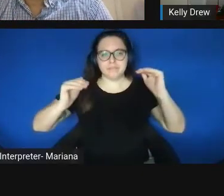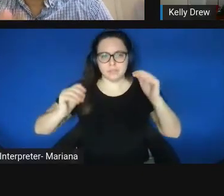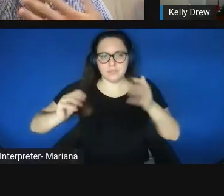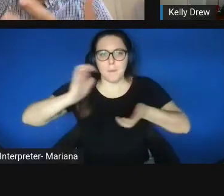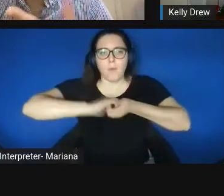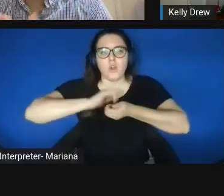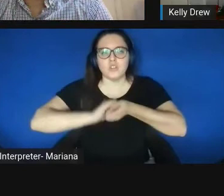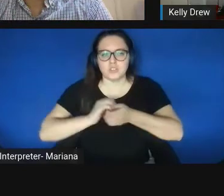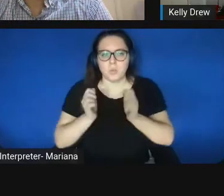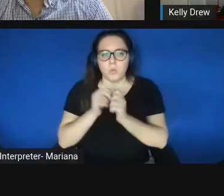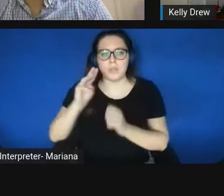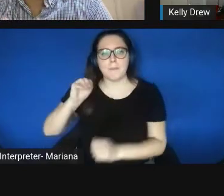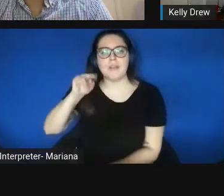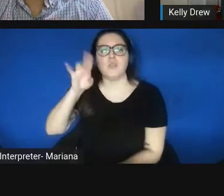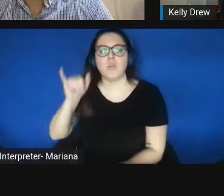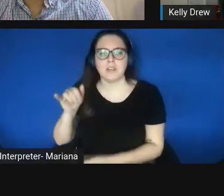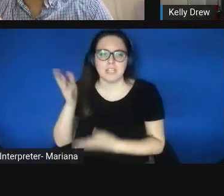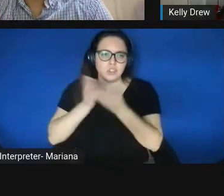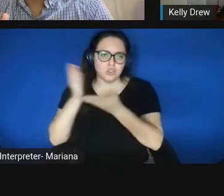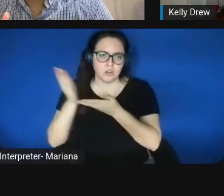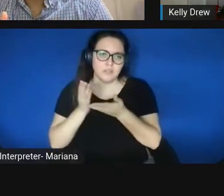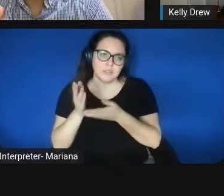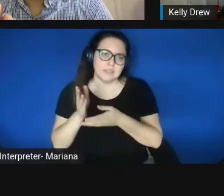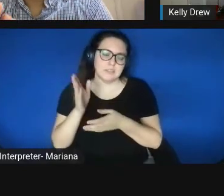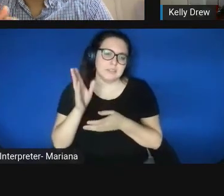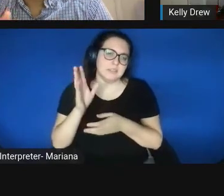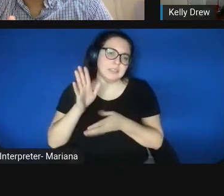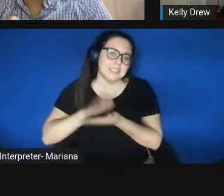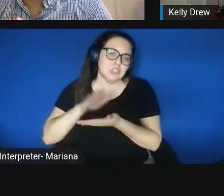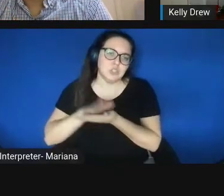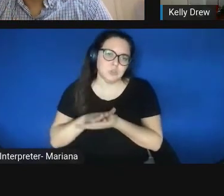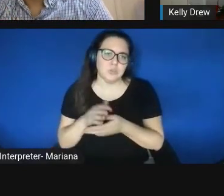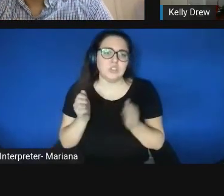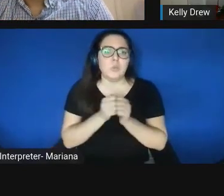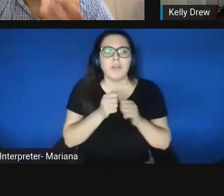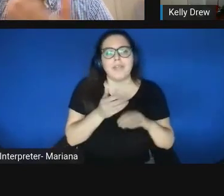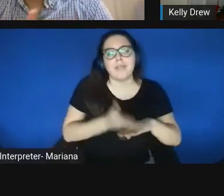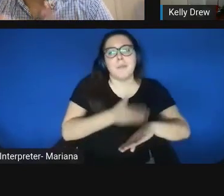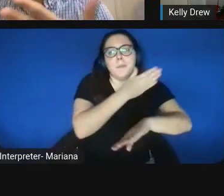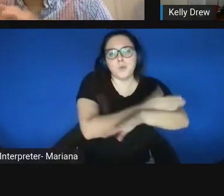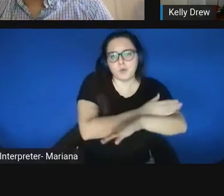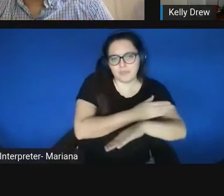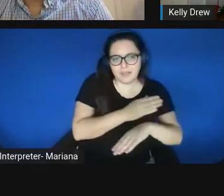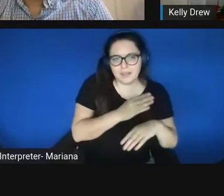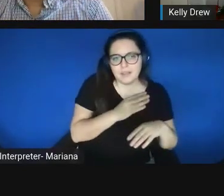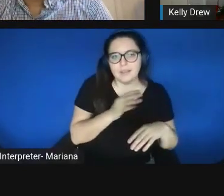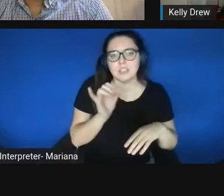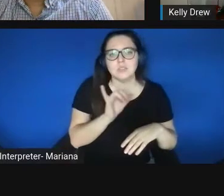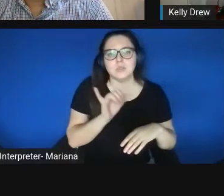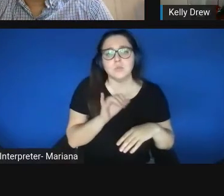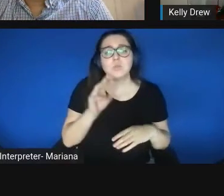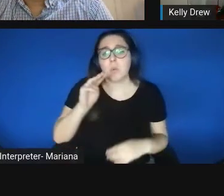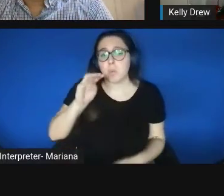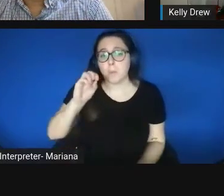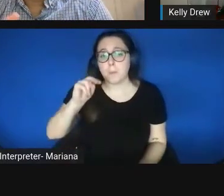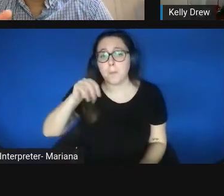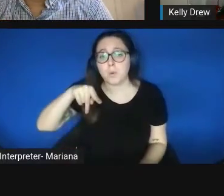with the overall goal of improving diversity in general? So Monique, maybe we can get started with you,